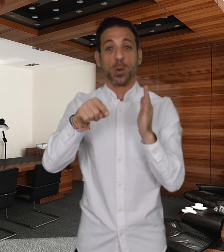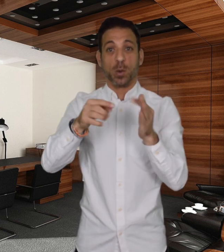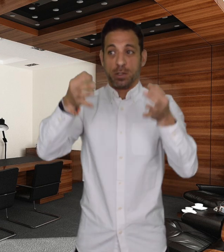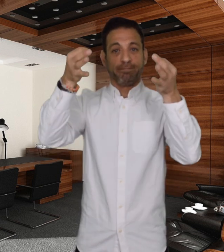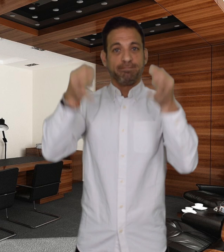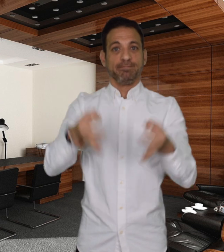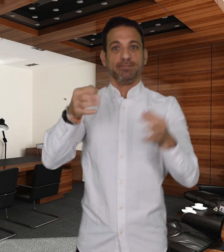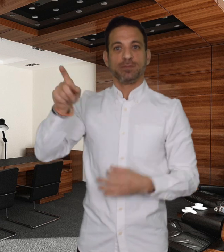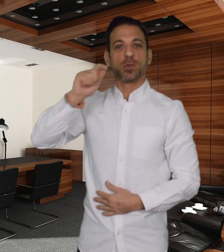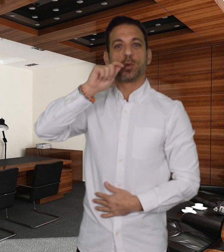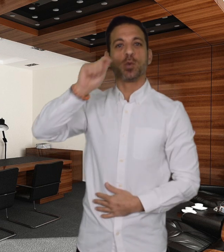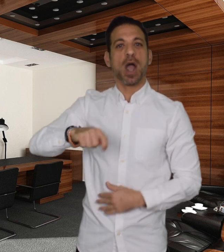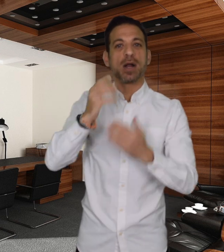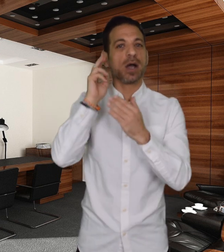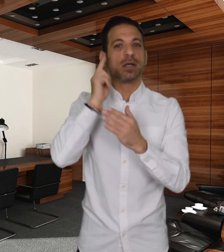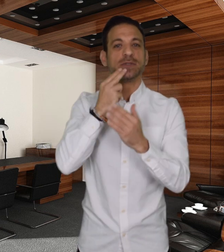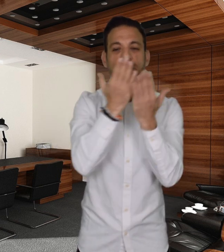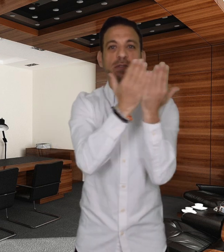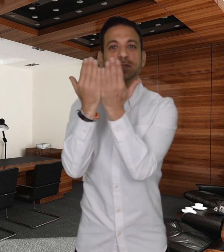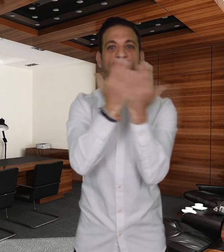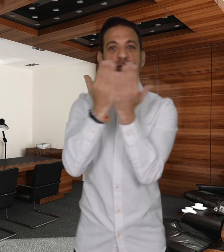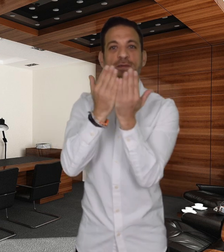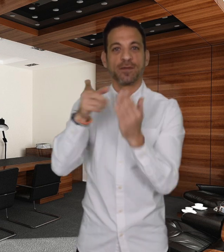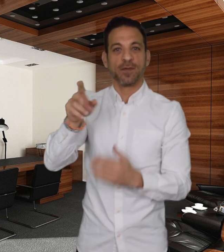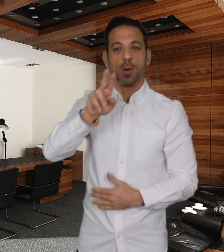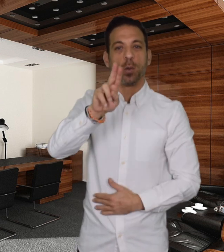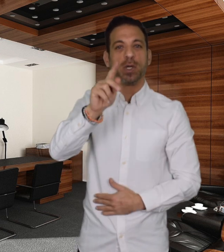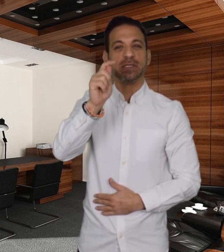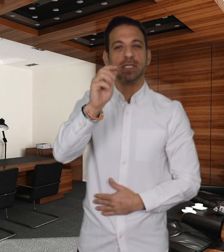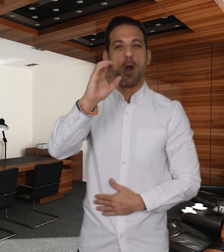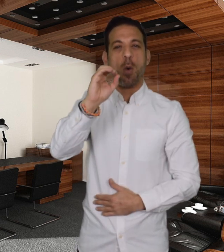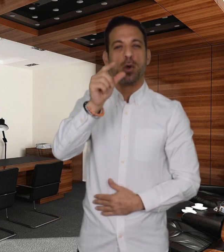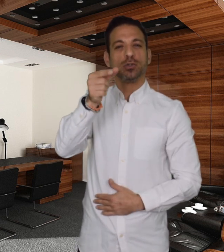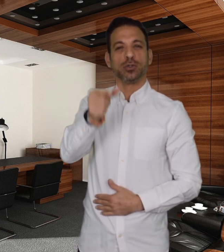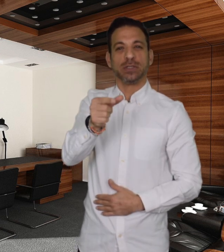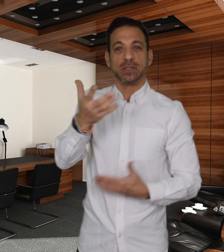Society of the Deaf (UTOG) that a Deaf school was hit